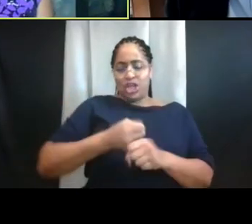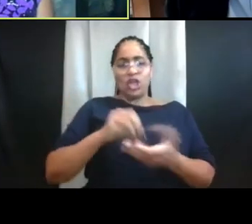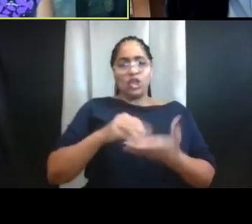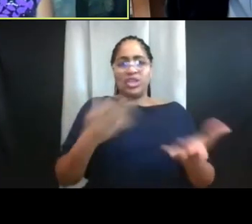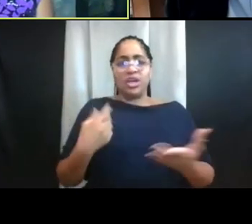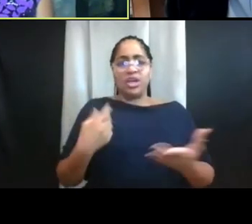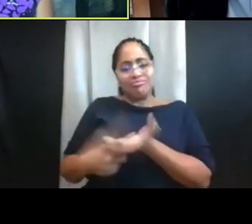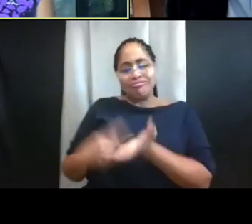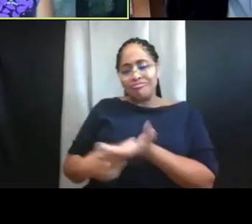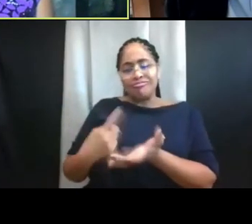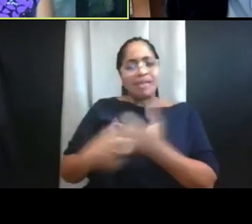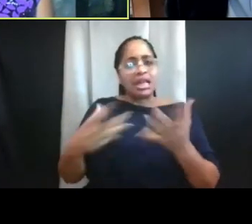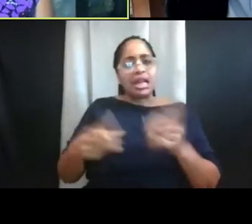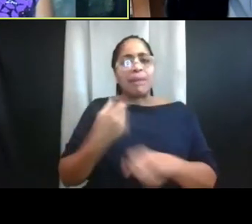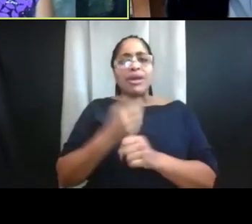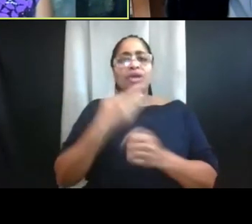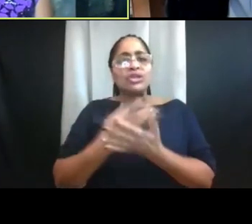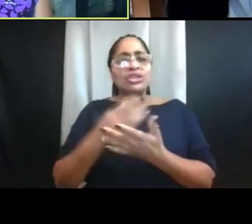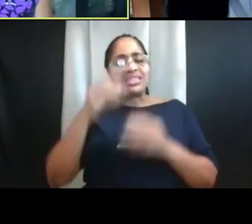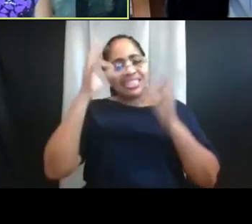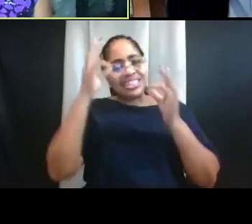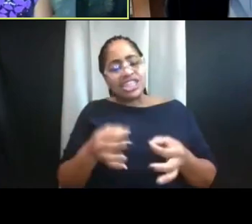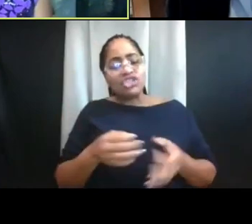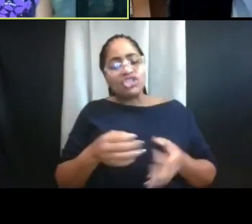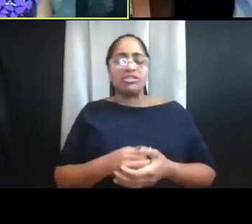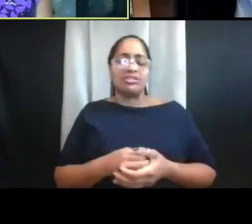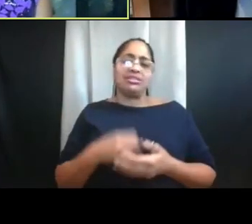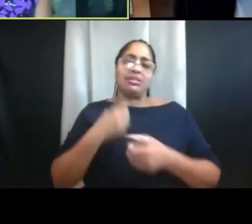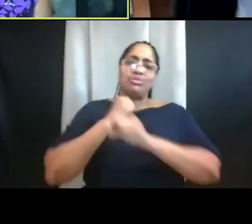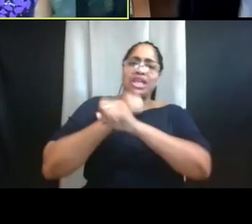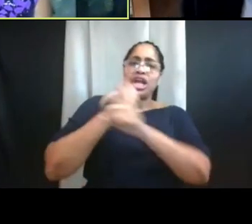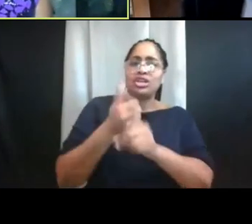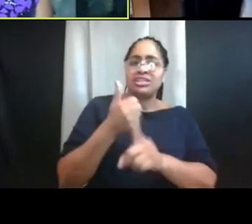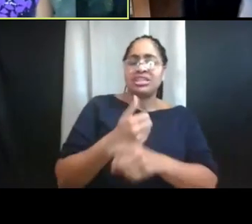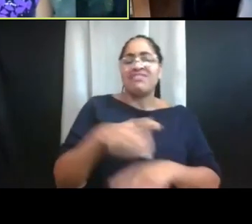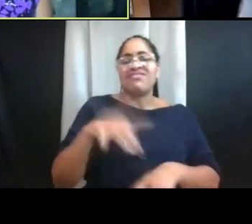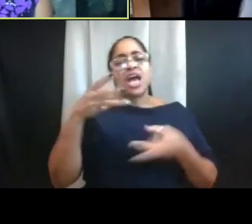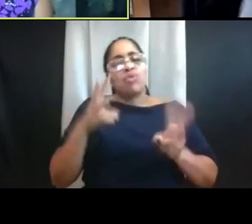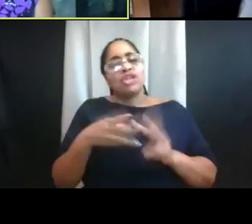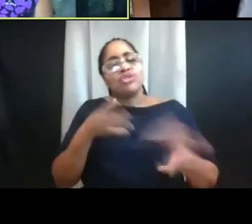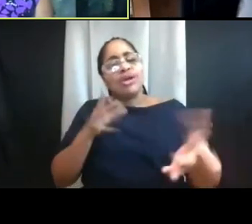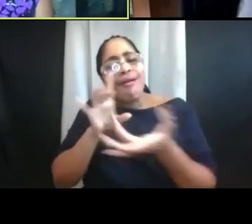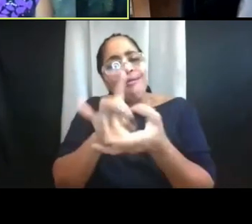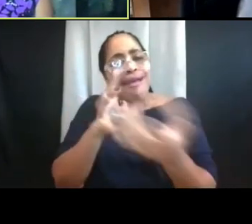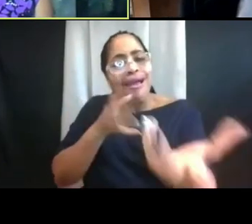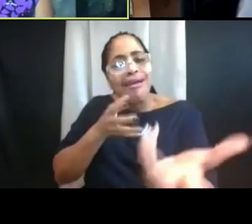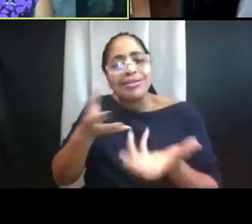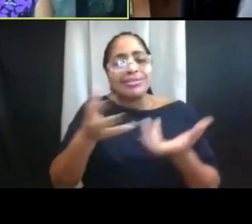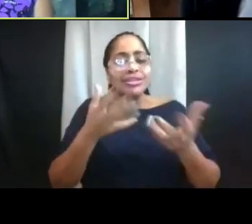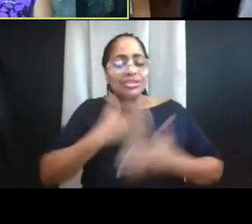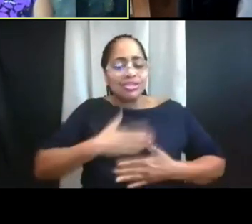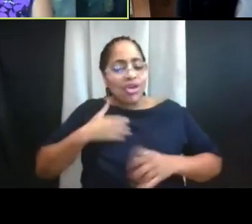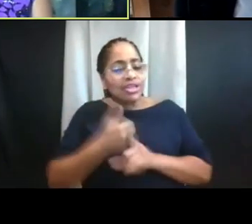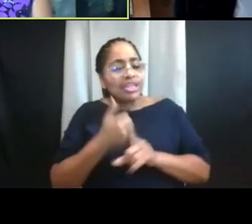Protect yourself, those around you; but find ways to connect and find ways to enjoy yourself and continue schooling.